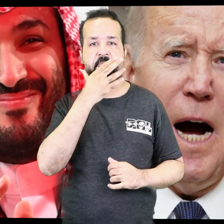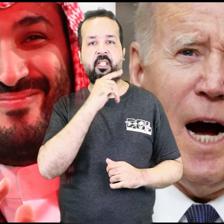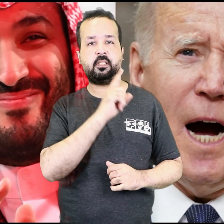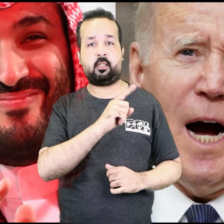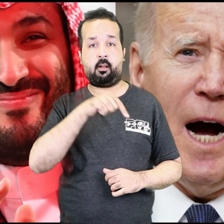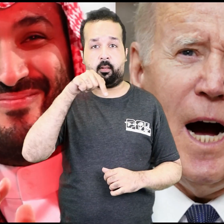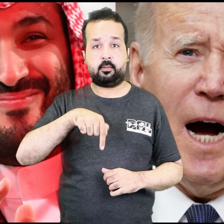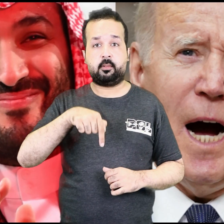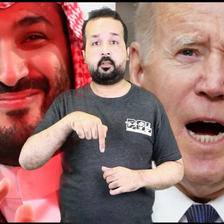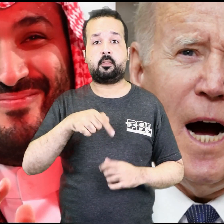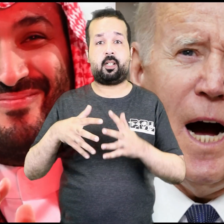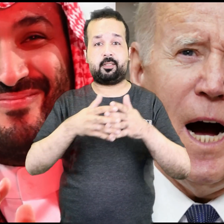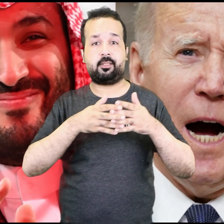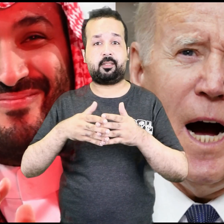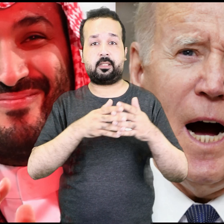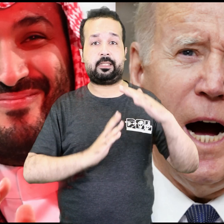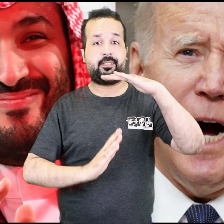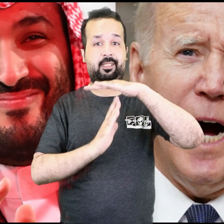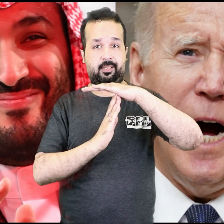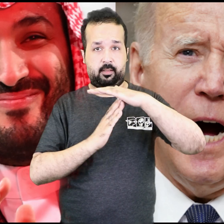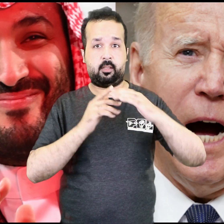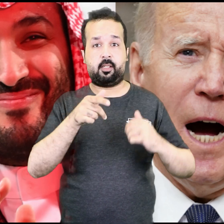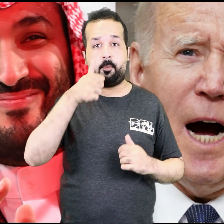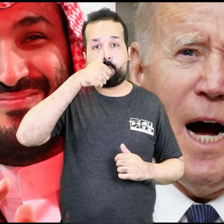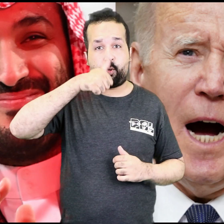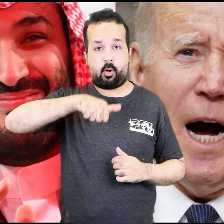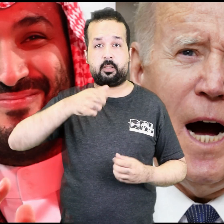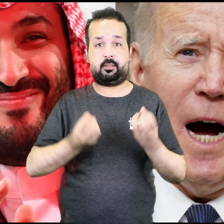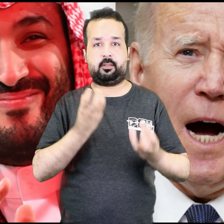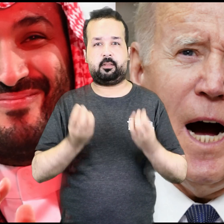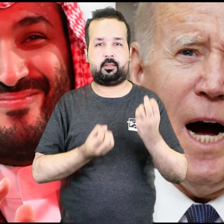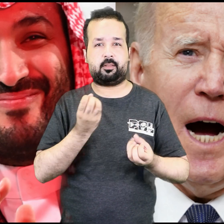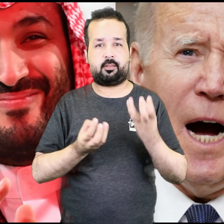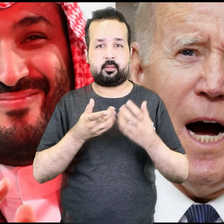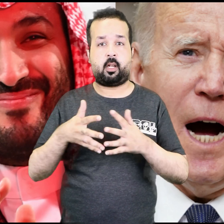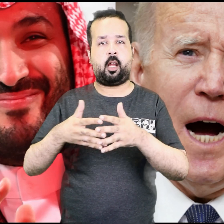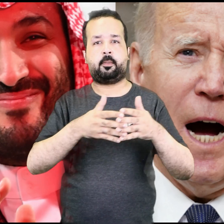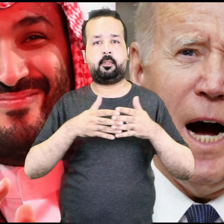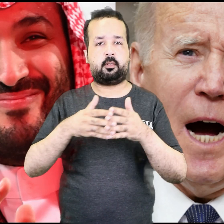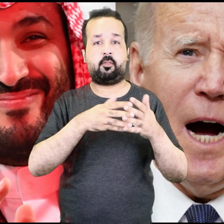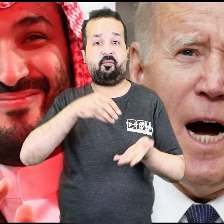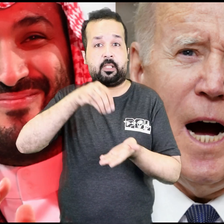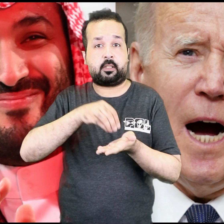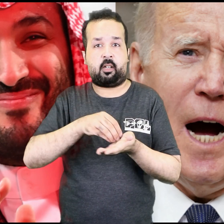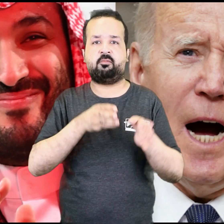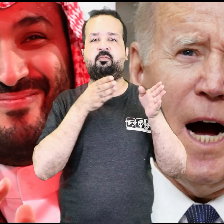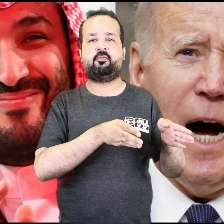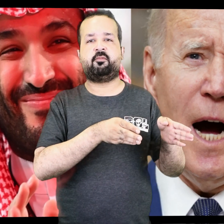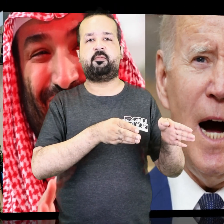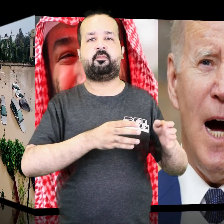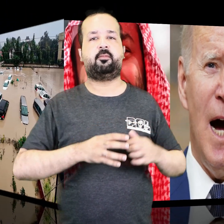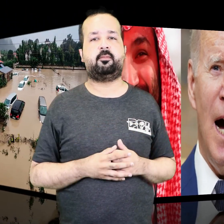The US president said that the reduction in oil production is against US interests.